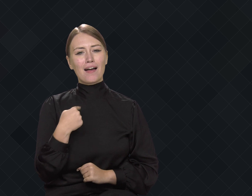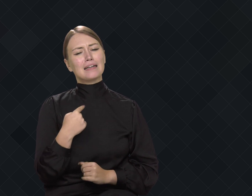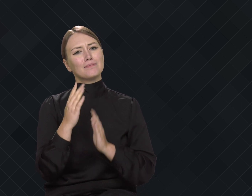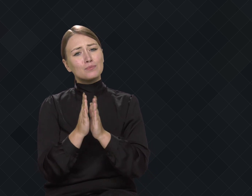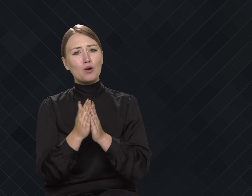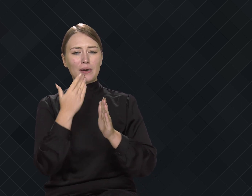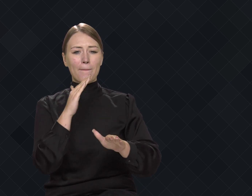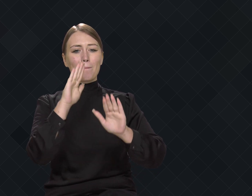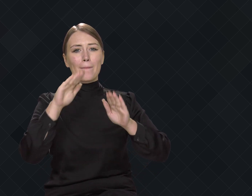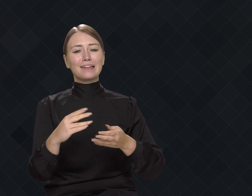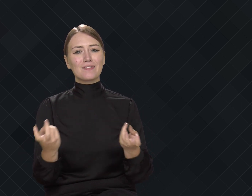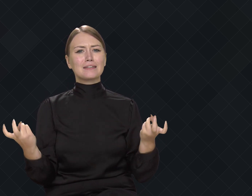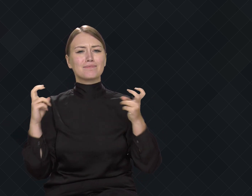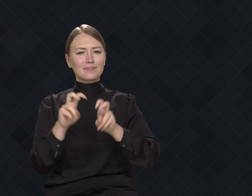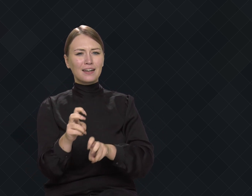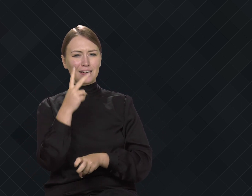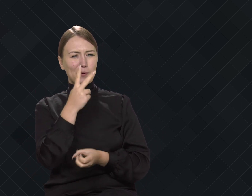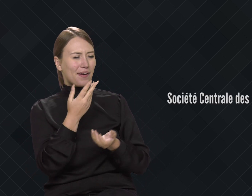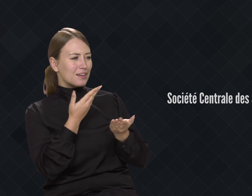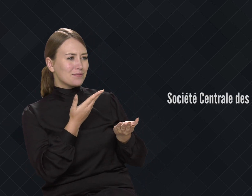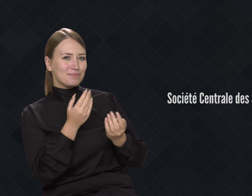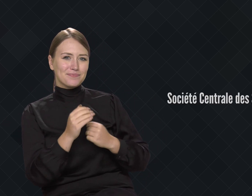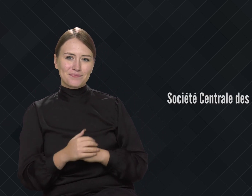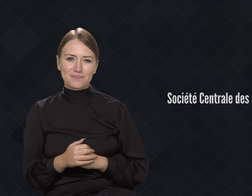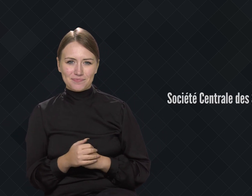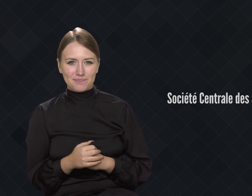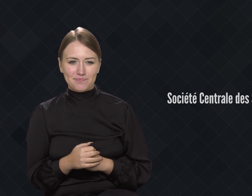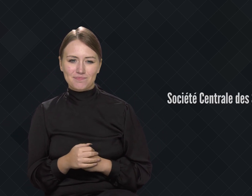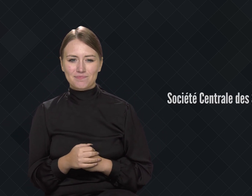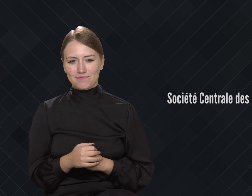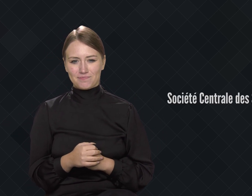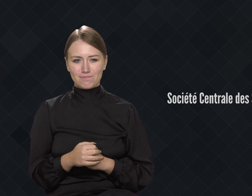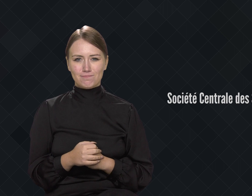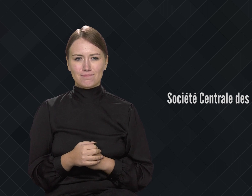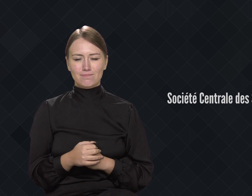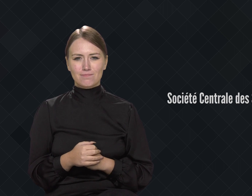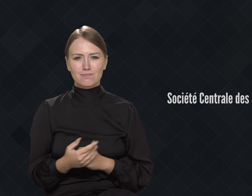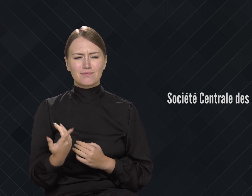for permission to establish the Société Centrale des Sourds-muets,